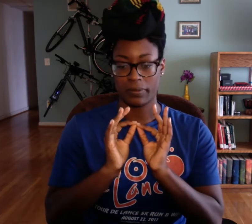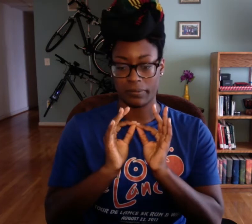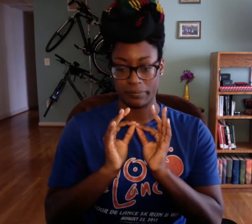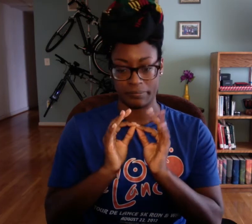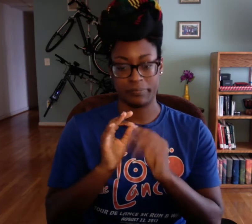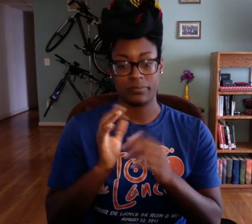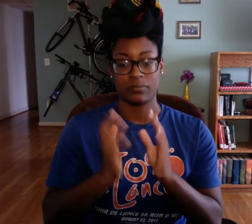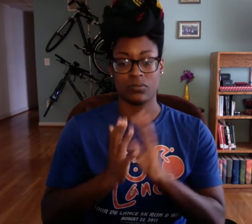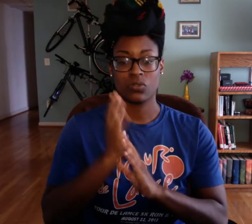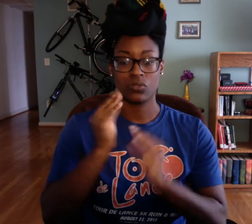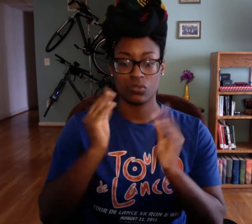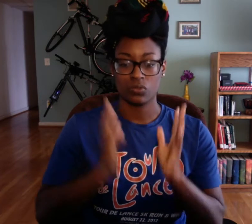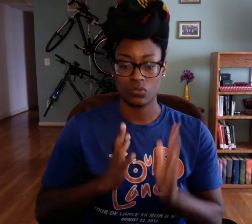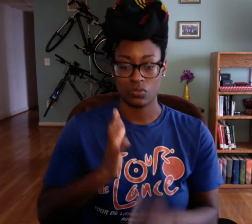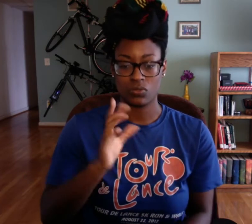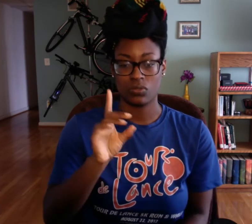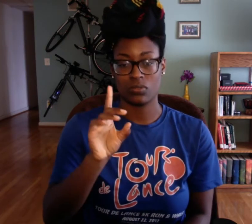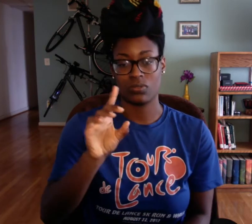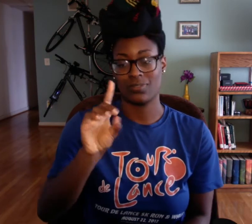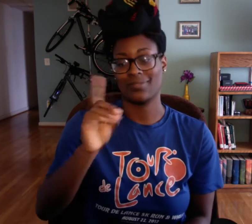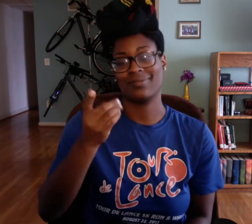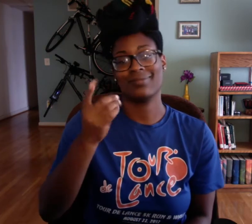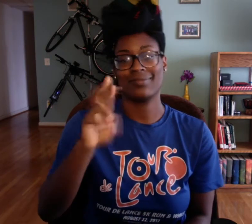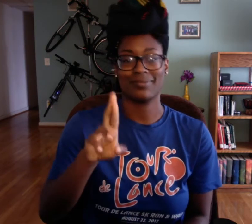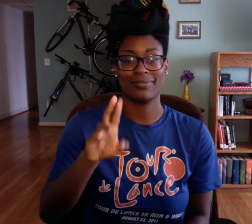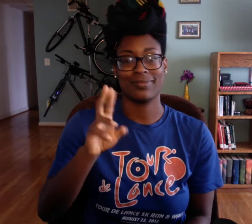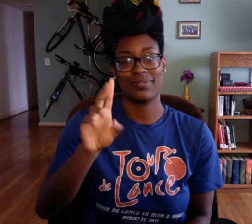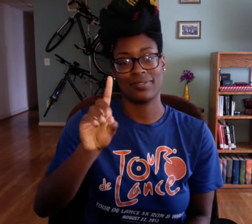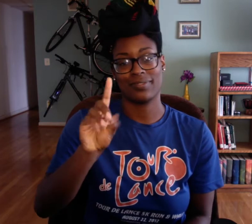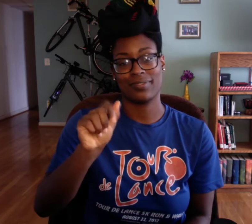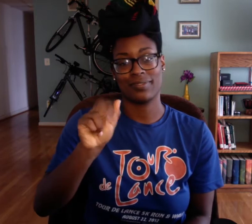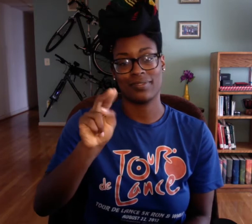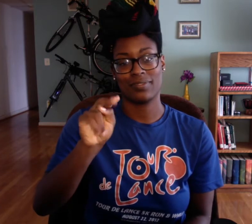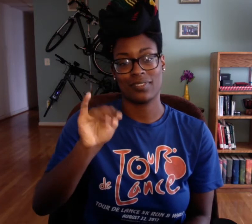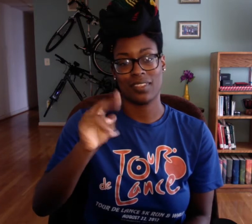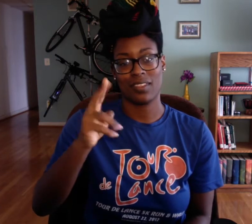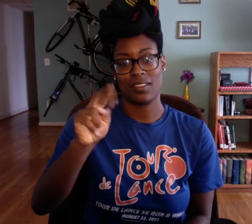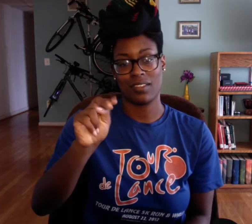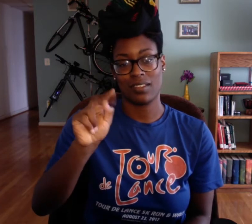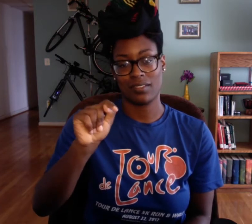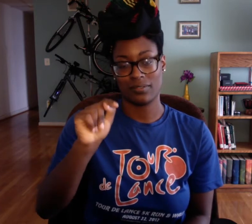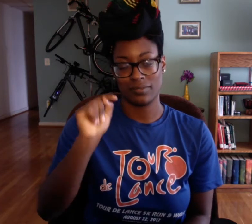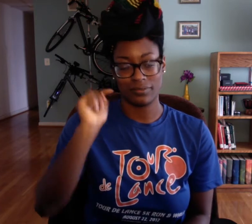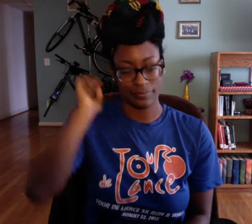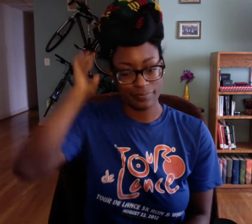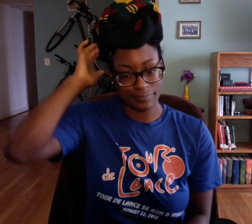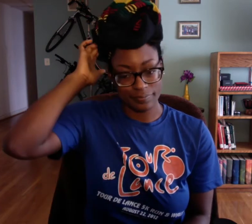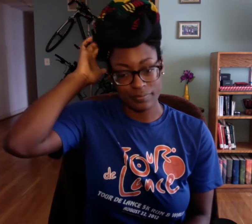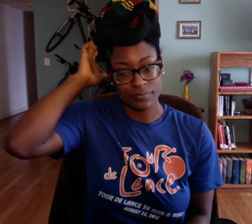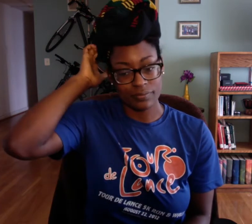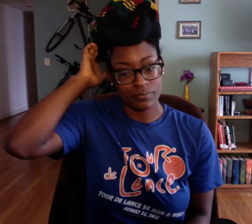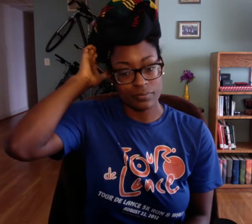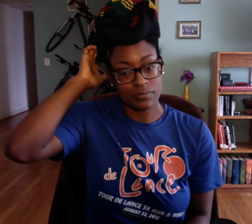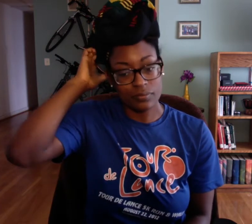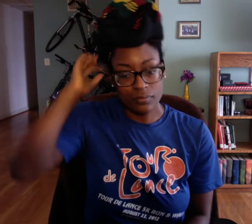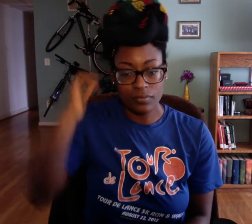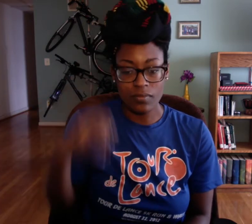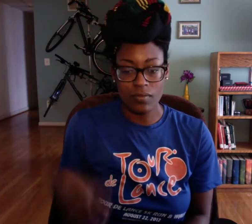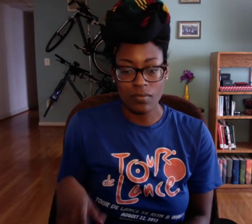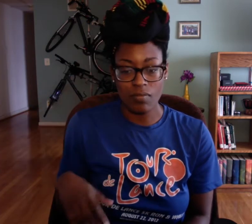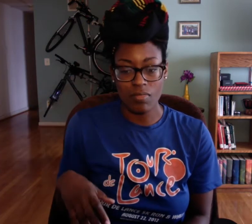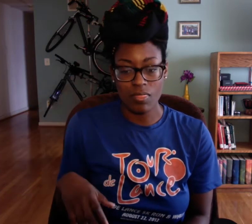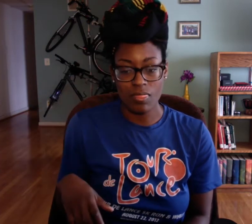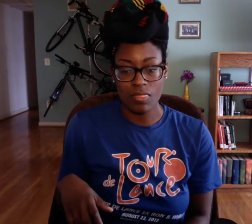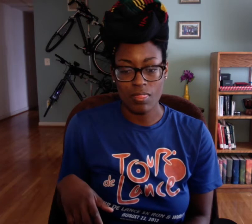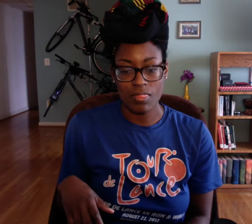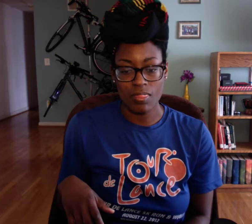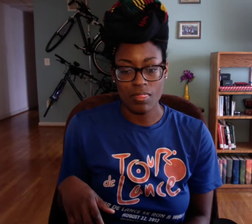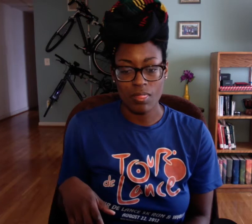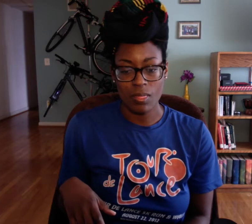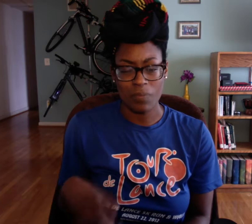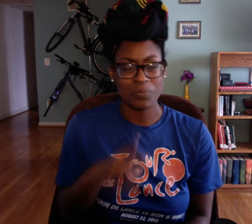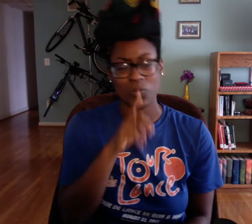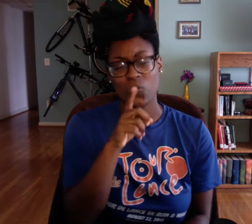of interpreting and that's run by Dr. Dani, her full name is Danielle, Hunt.